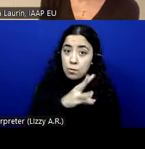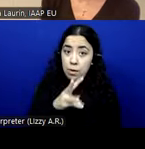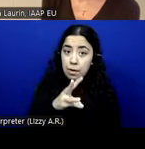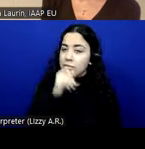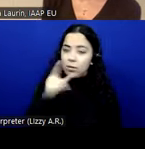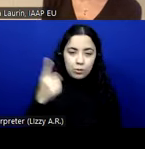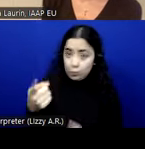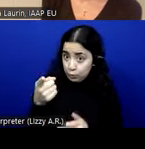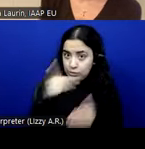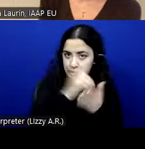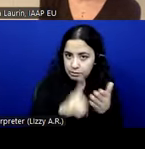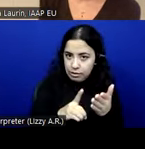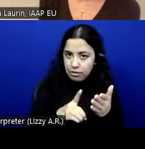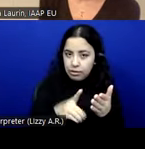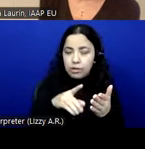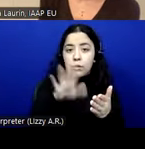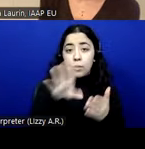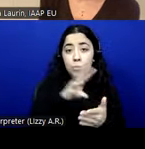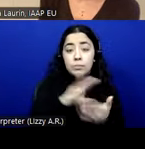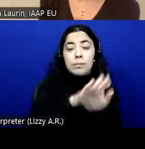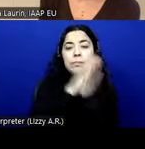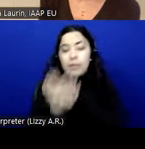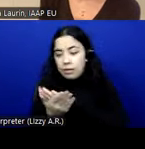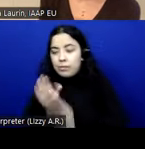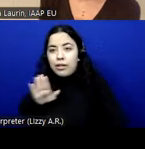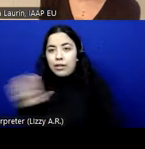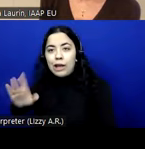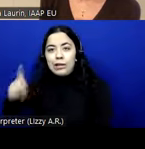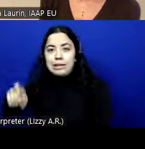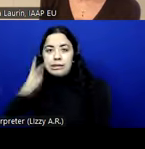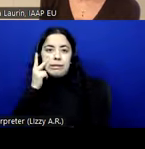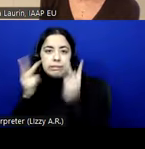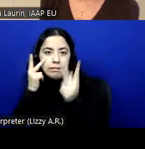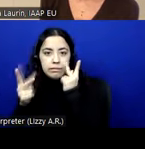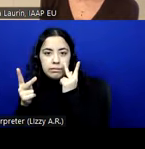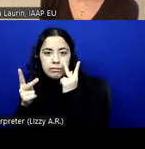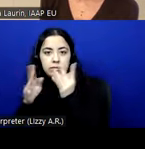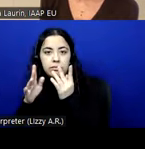but the one that people need to see. So people normally, typical example,